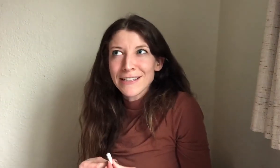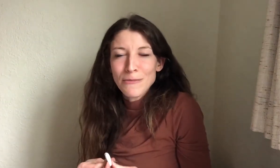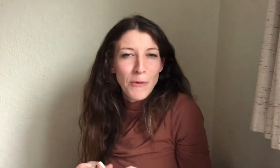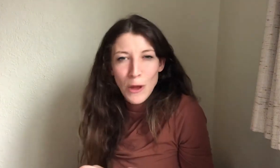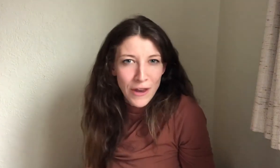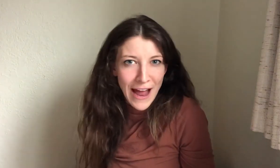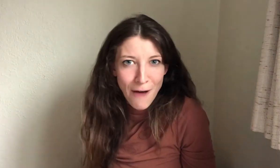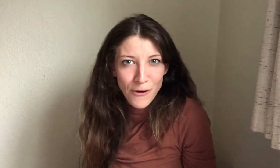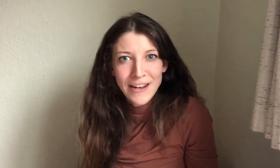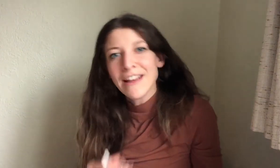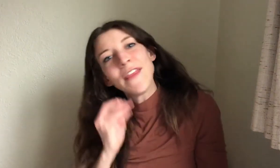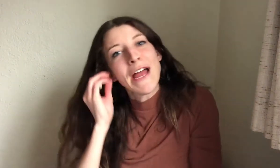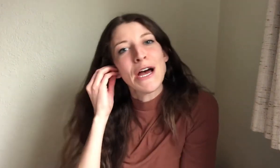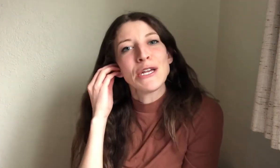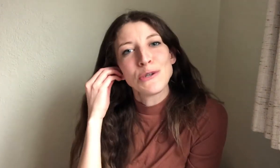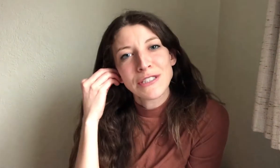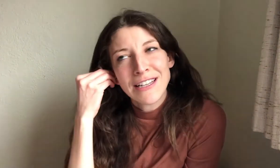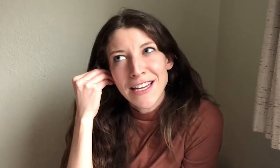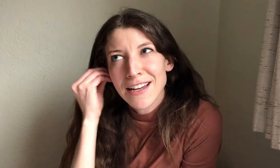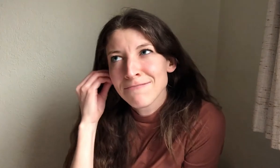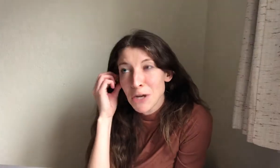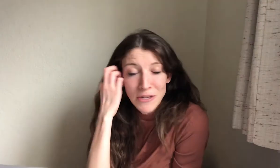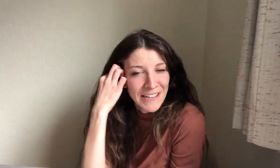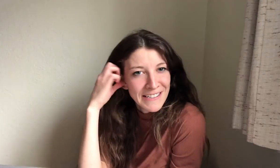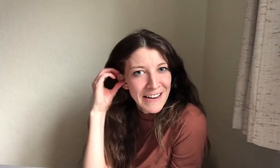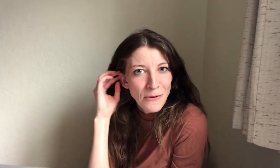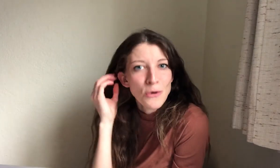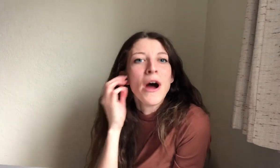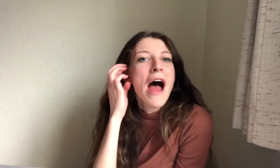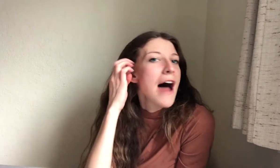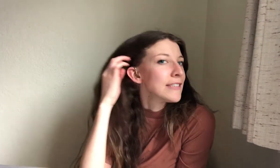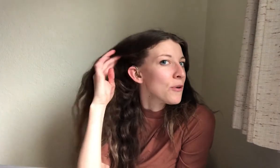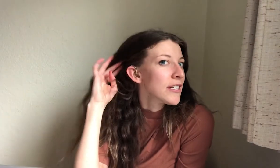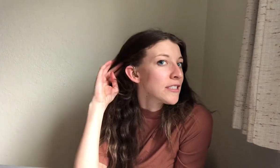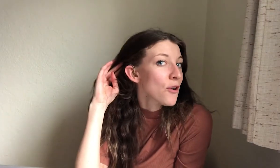if people know that I have one, they usually notice that I stand out too. And so it is so